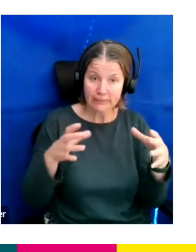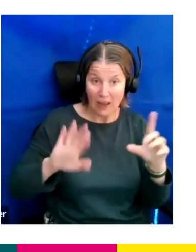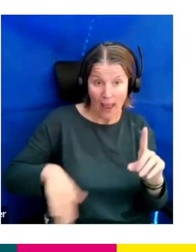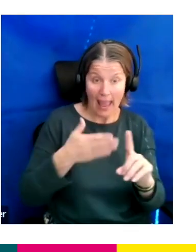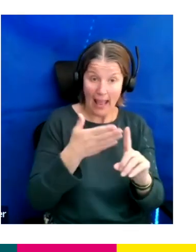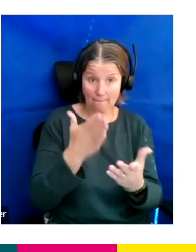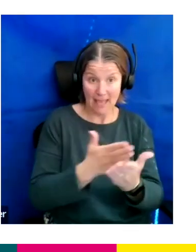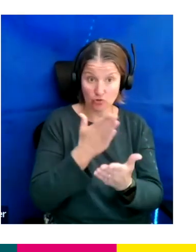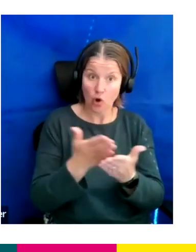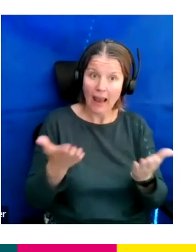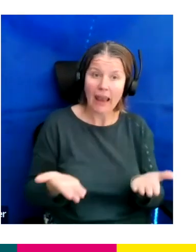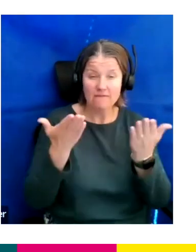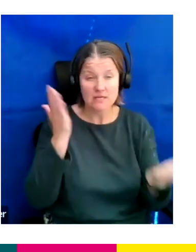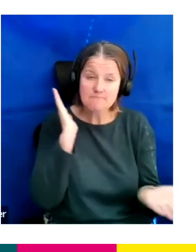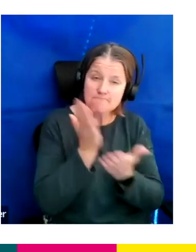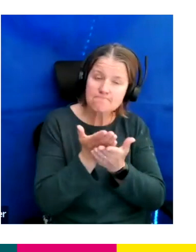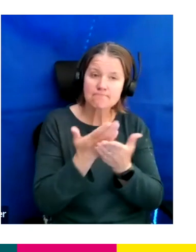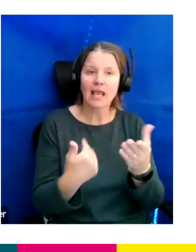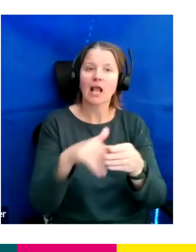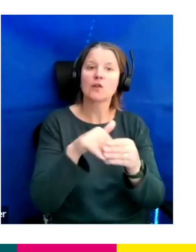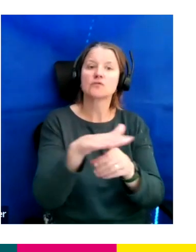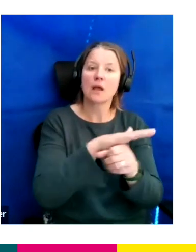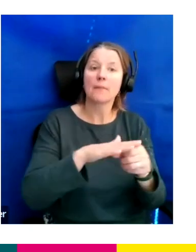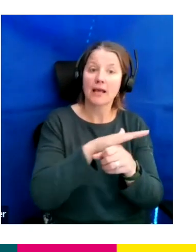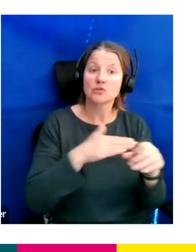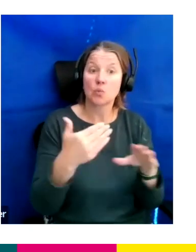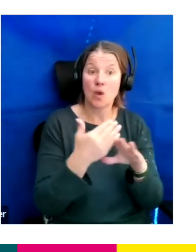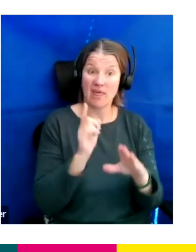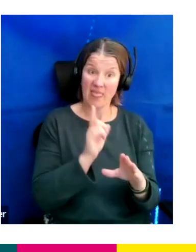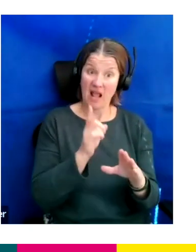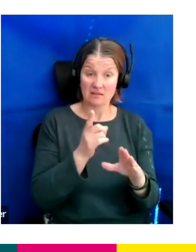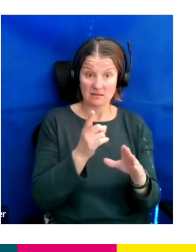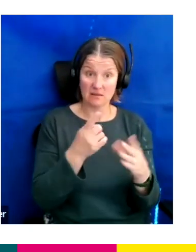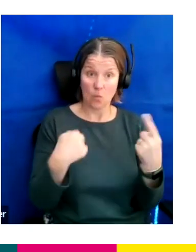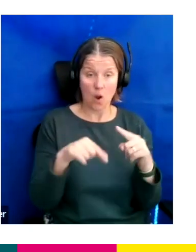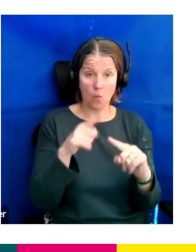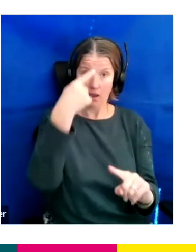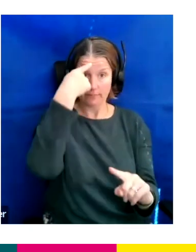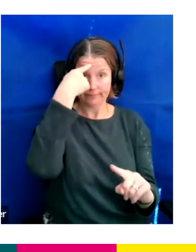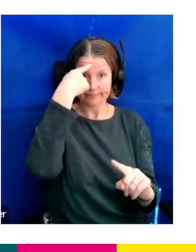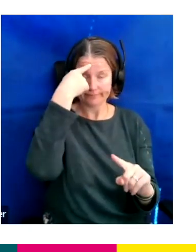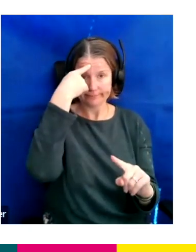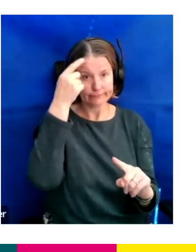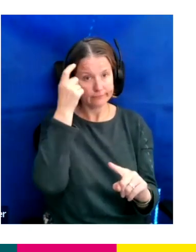an inclusive place to work. So that's very, very much at the forefront of our kind of minds within the team.